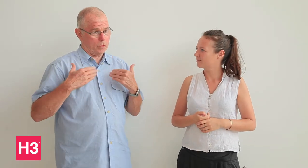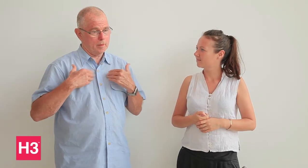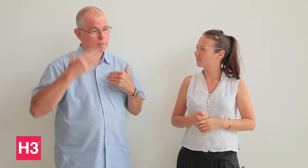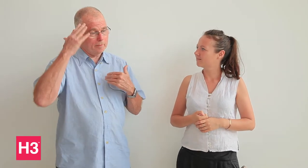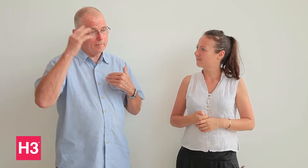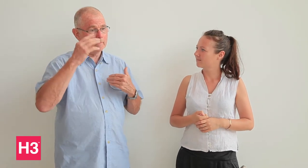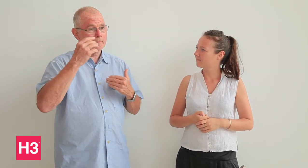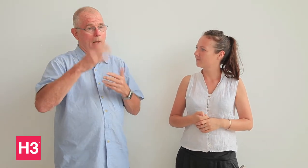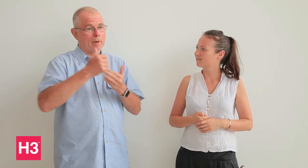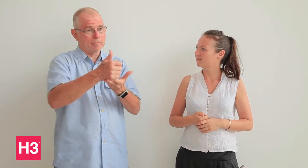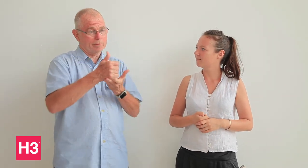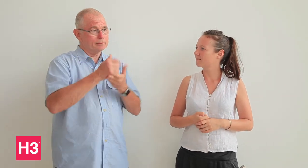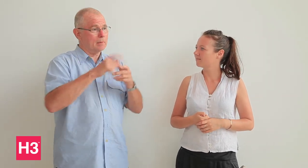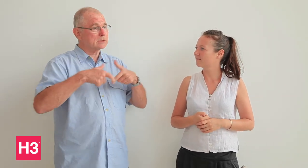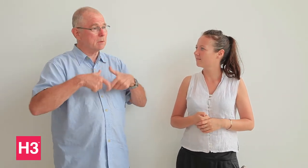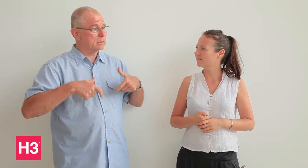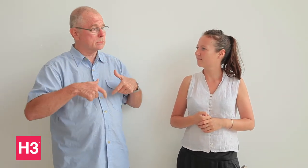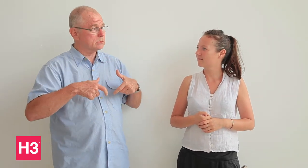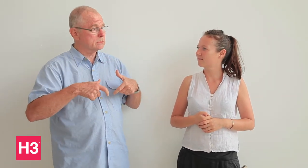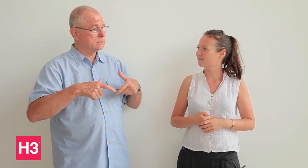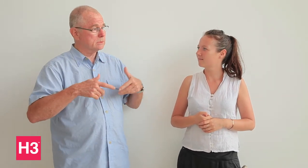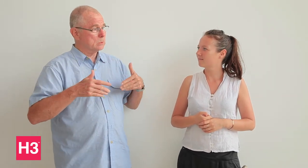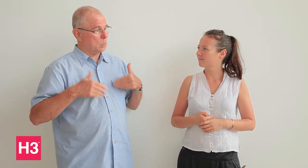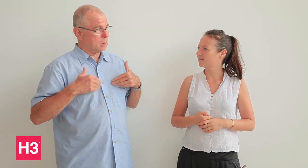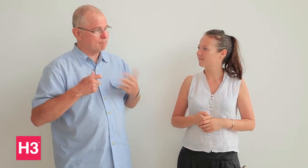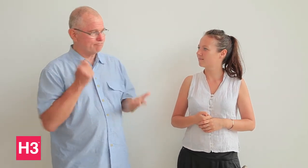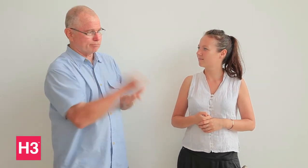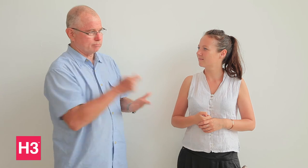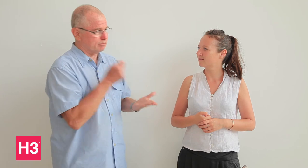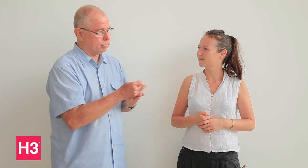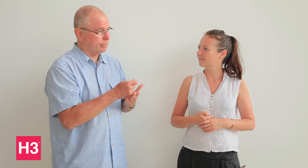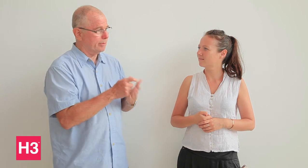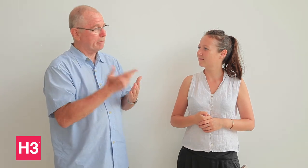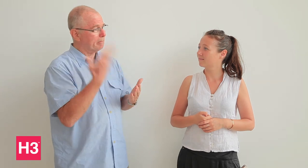for themselves, and each generation asks for support, and people are